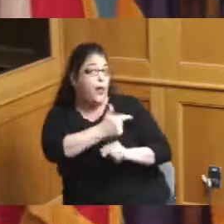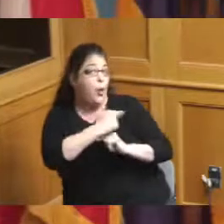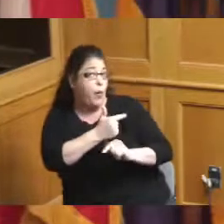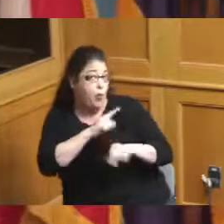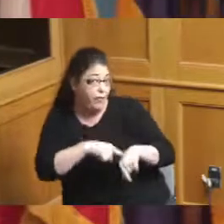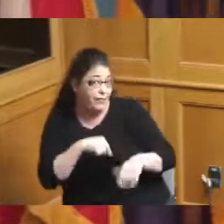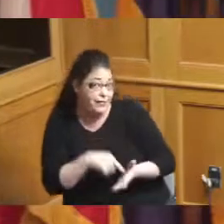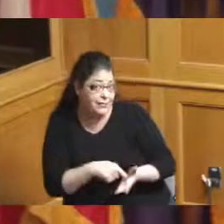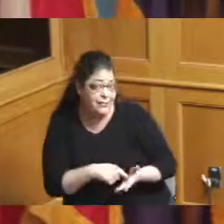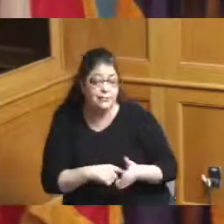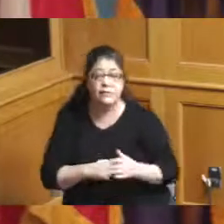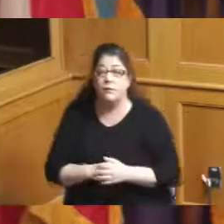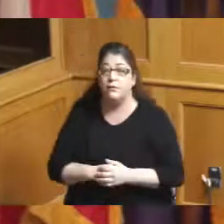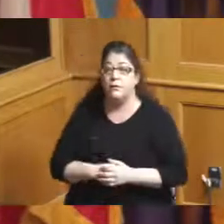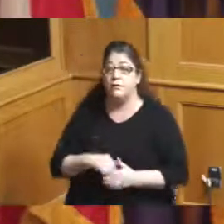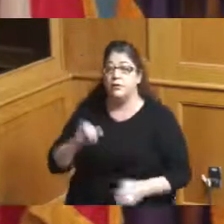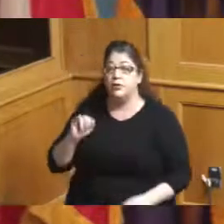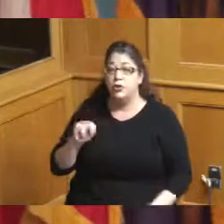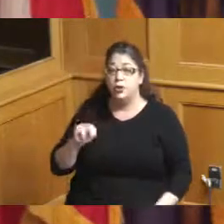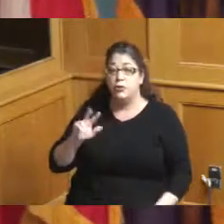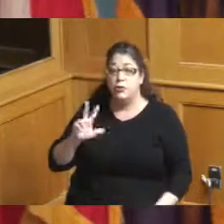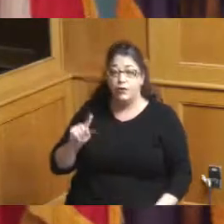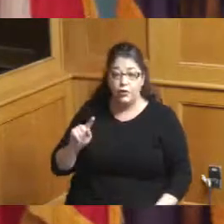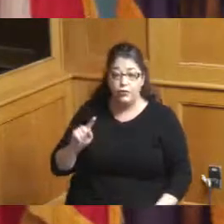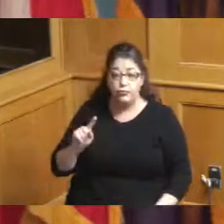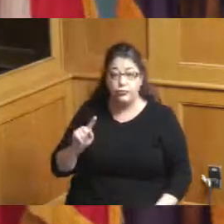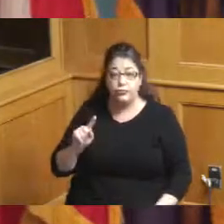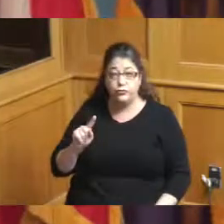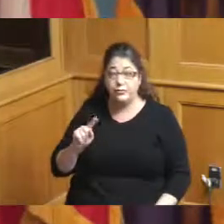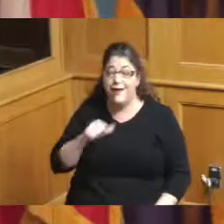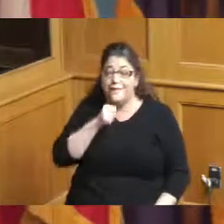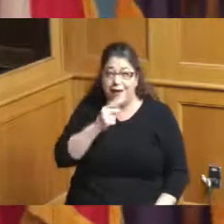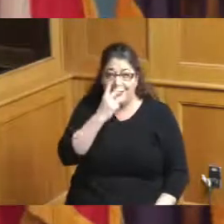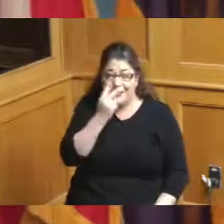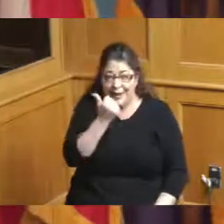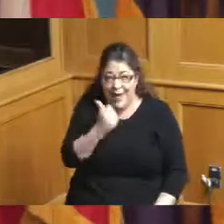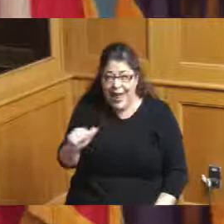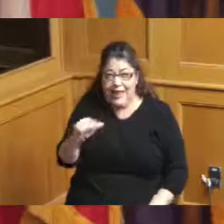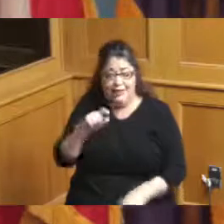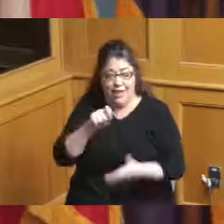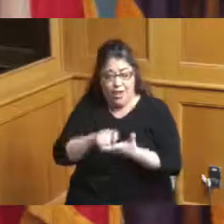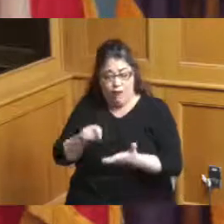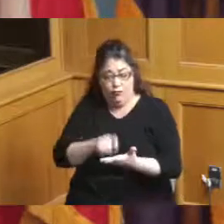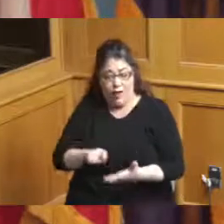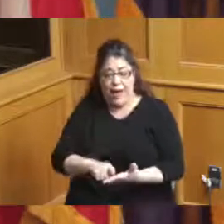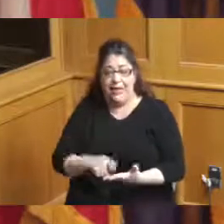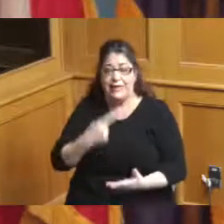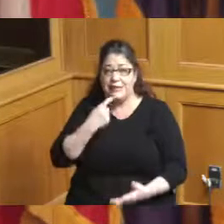asked about January 31st I have not seen anything in writing saying that FIFA needed something from